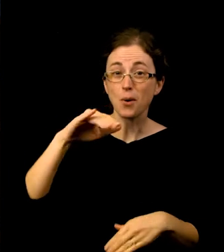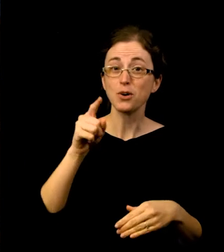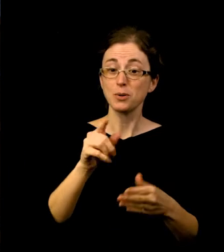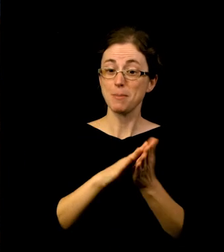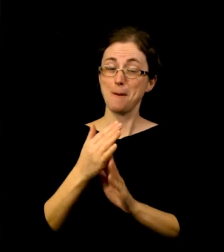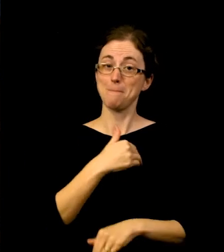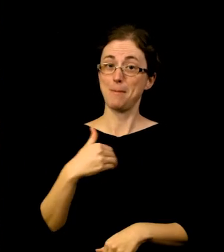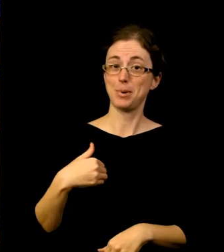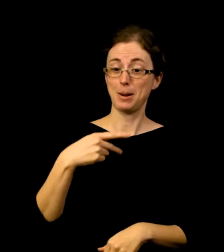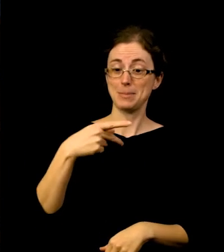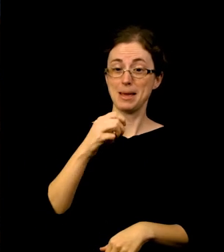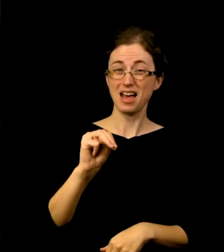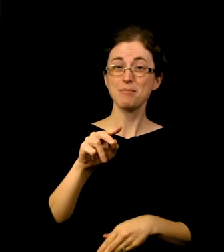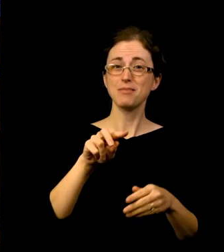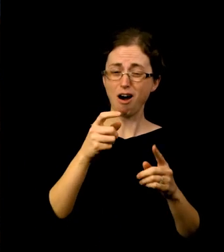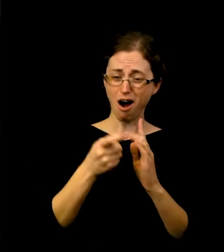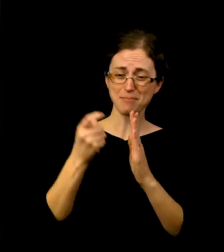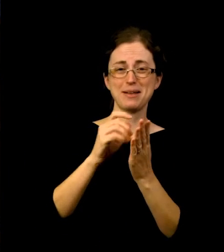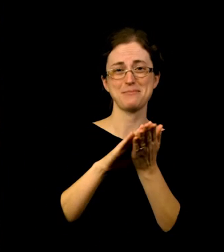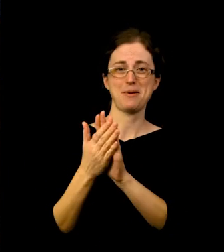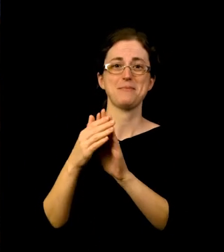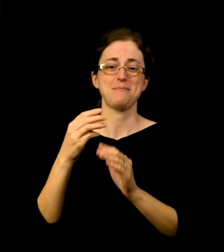You’ll have access to exclusive programming, enjoy discounts